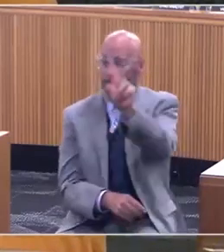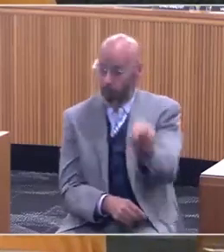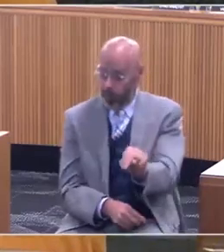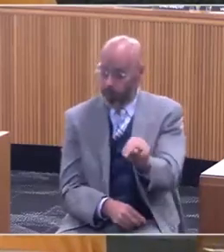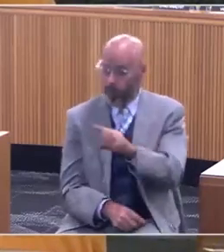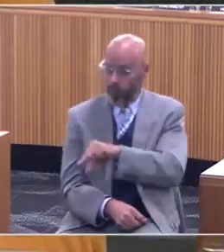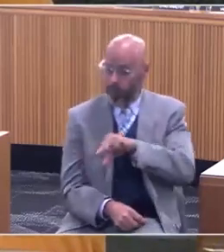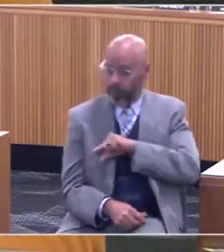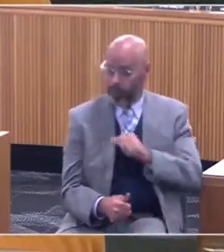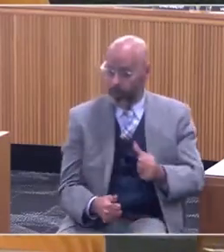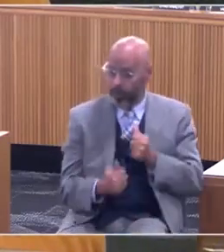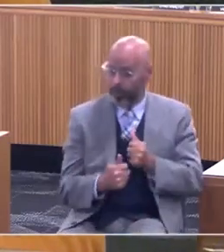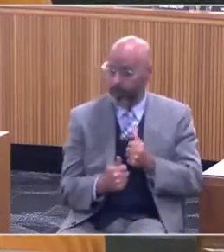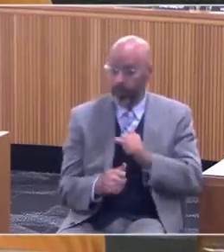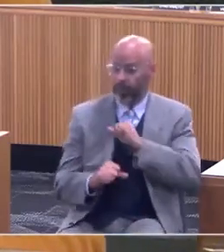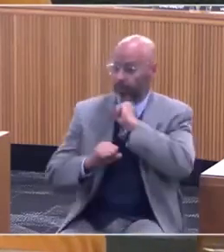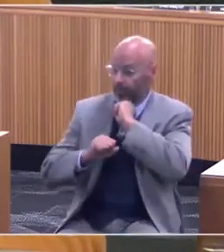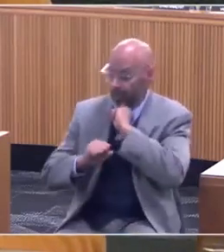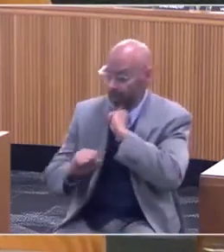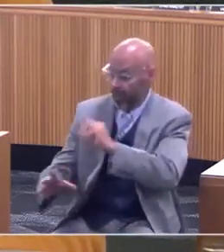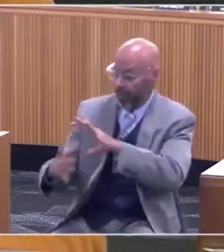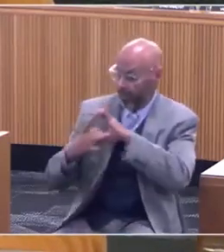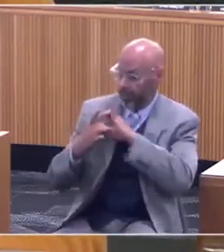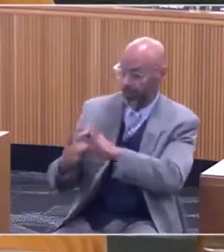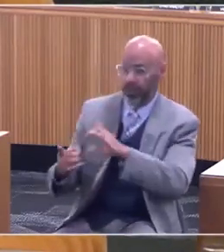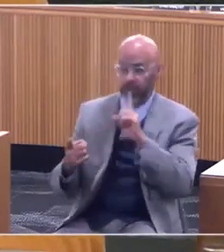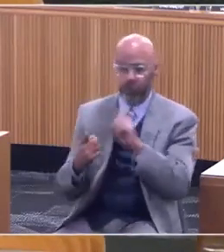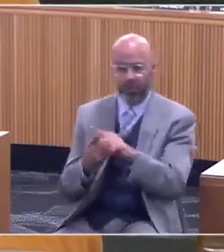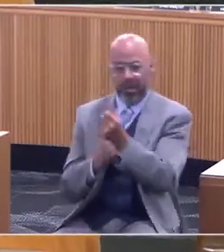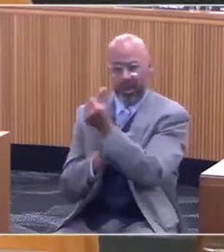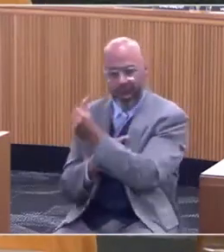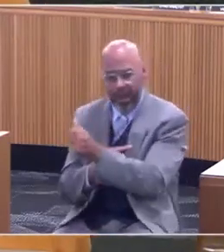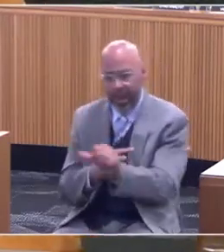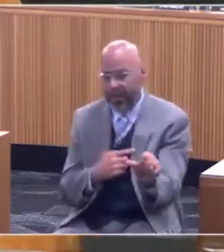it has nothing to do with anything other than